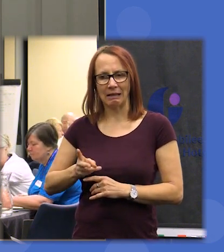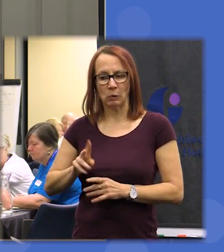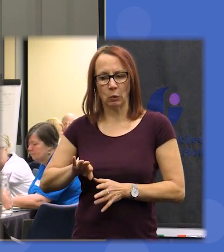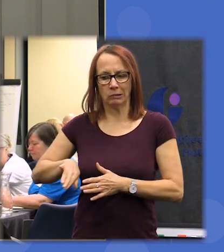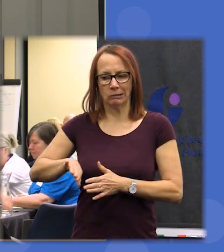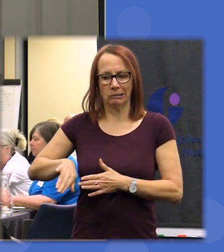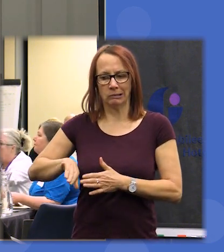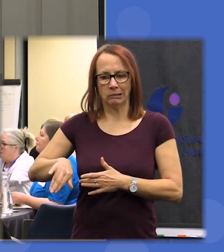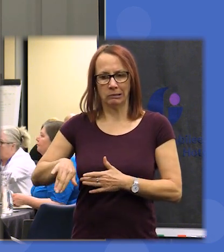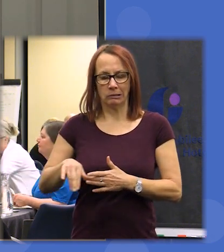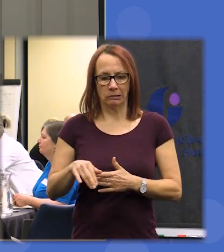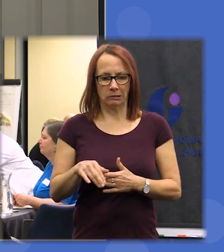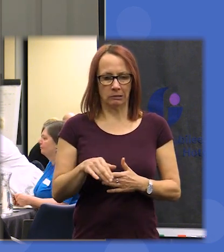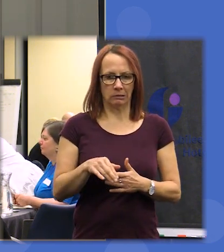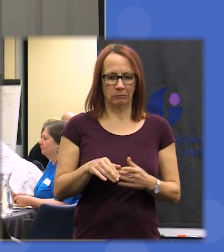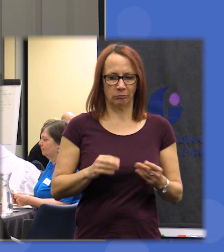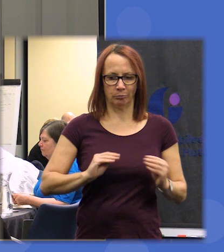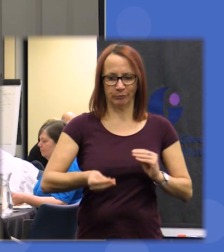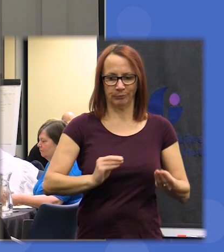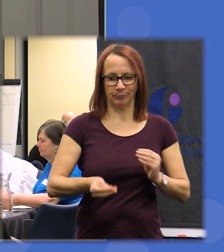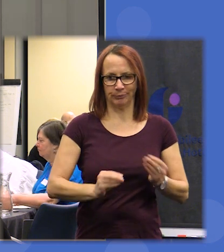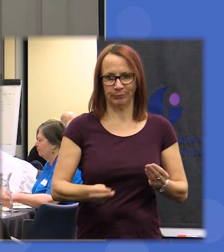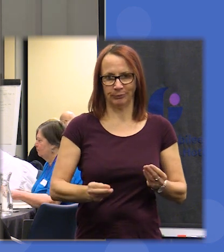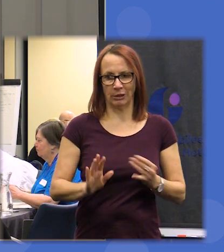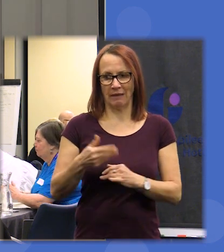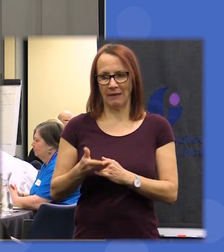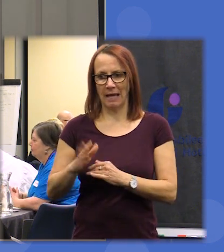rest of the pile your table facilitator though it's going to lead you through